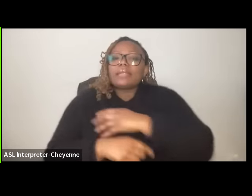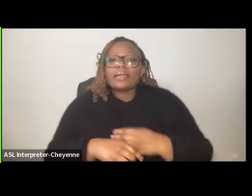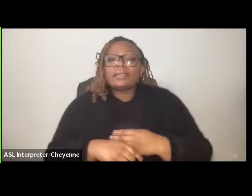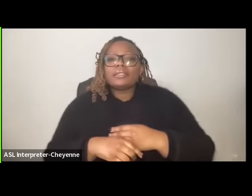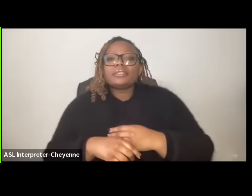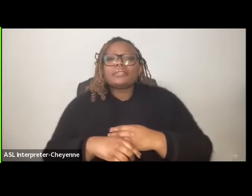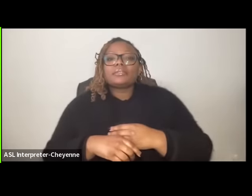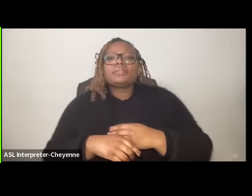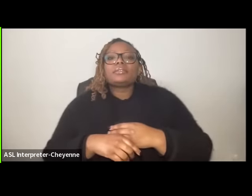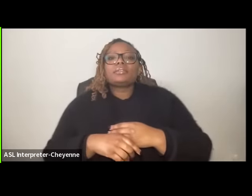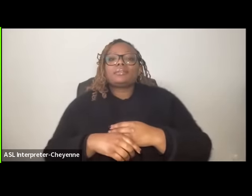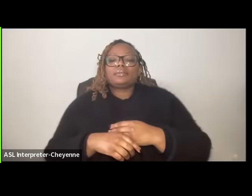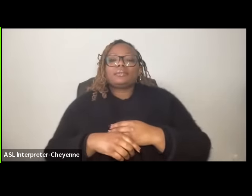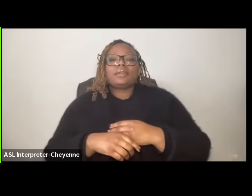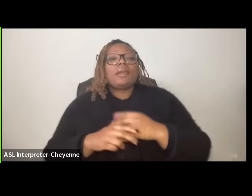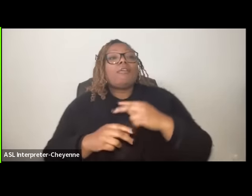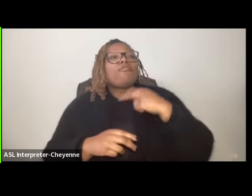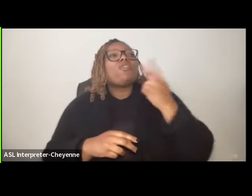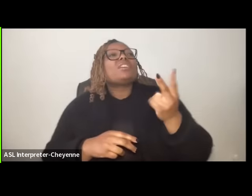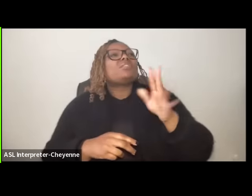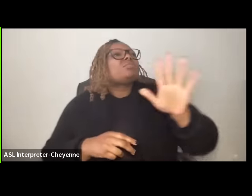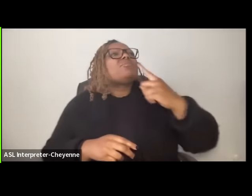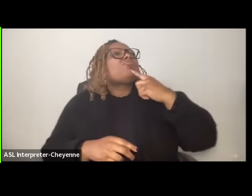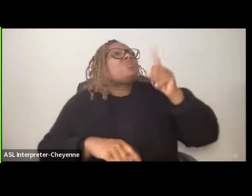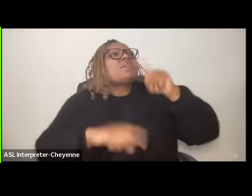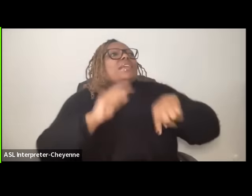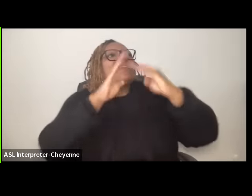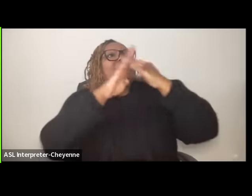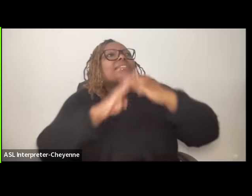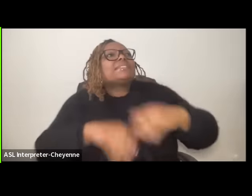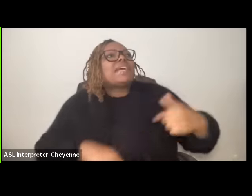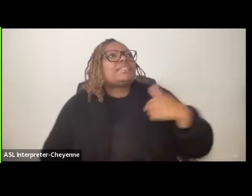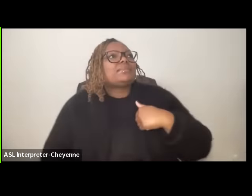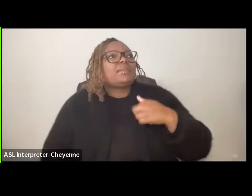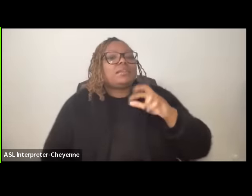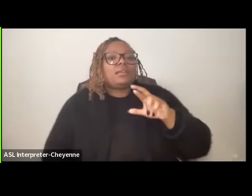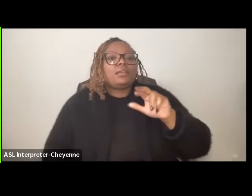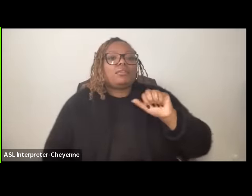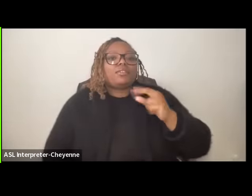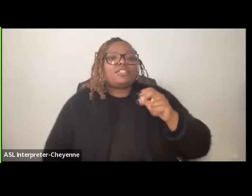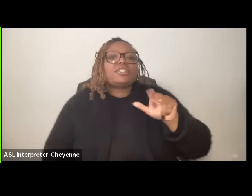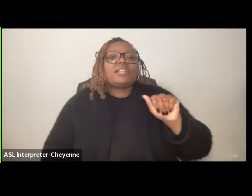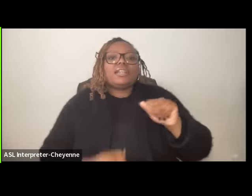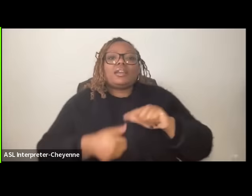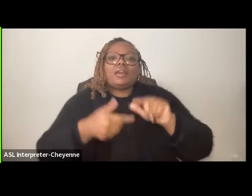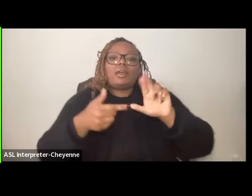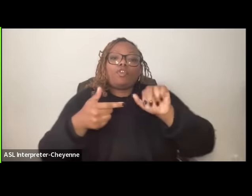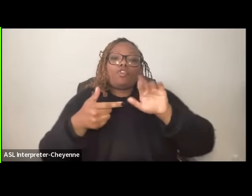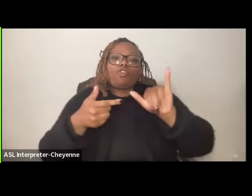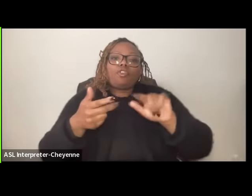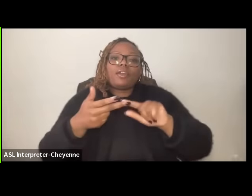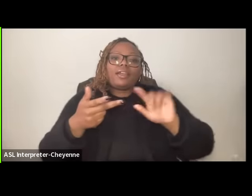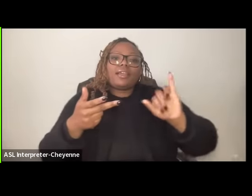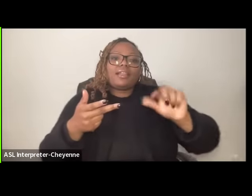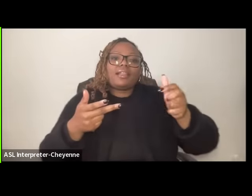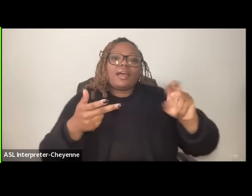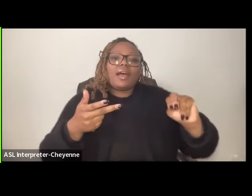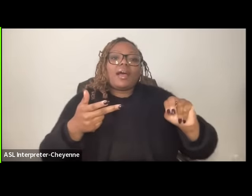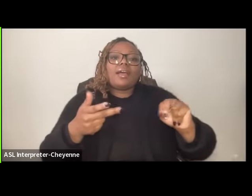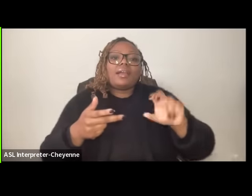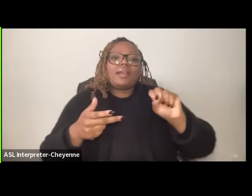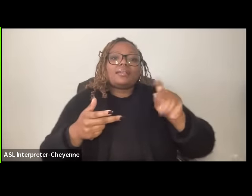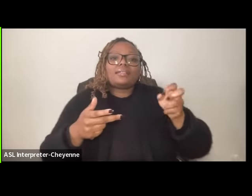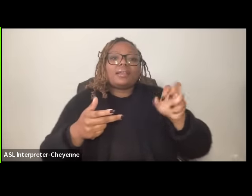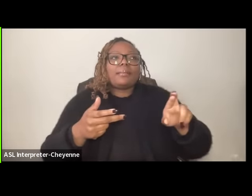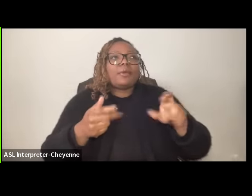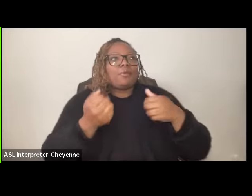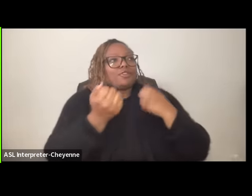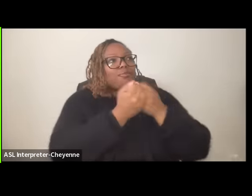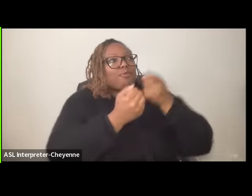power refusing to be silenced Rashida Corey ilhan summer we are with you because you are with us